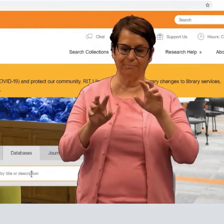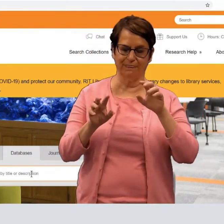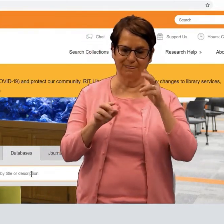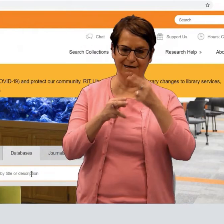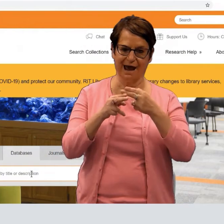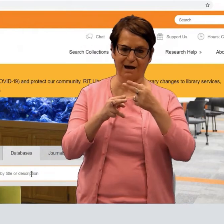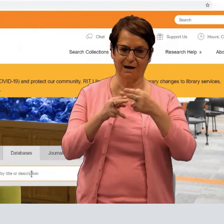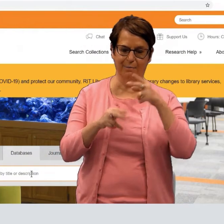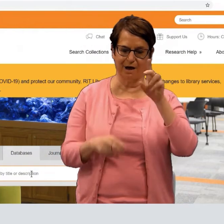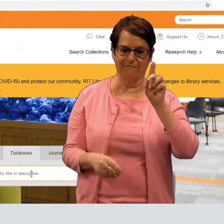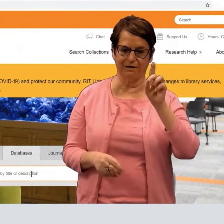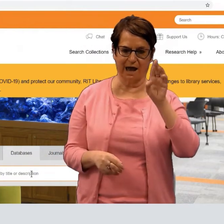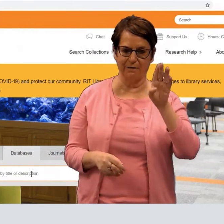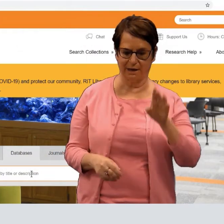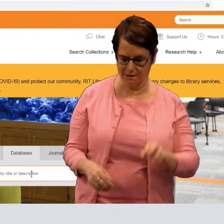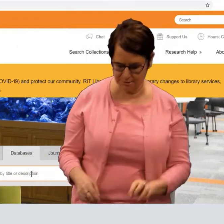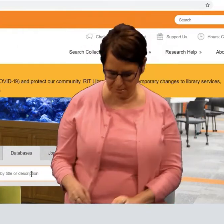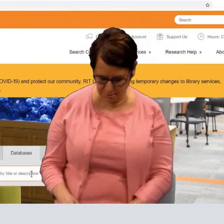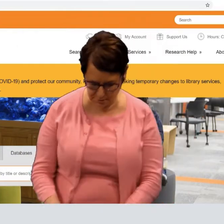and I'll type in the name of the database.